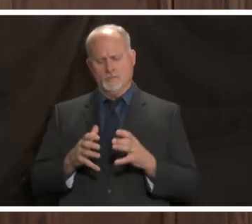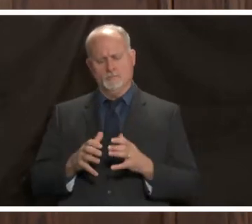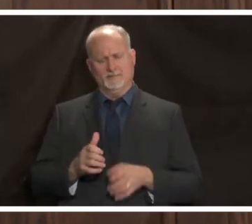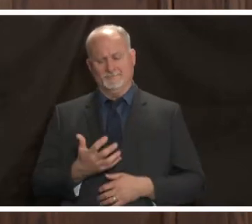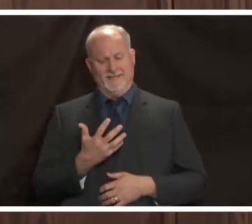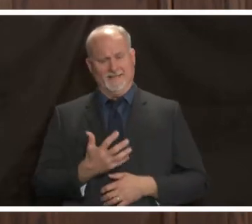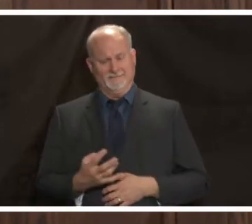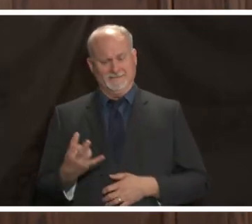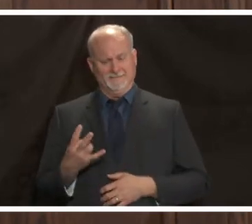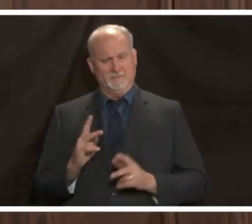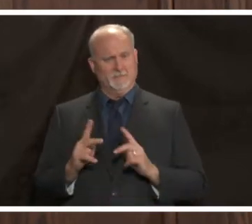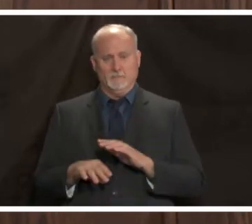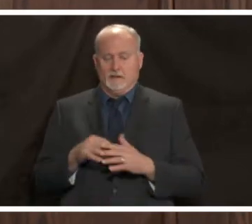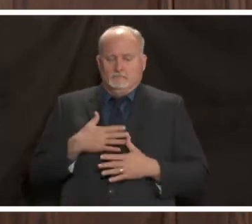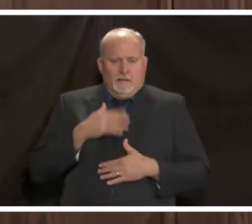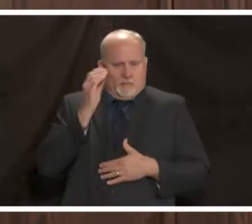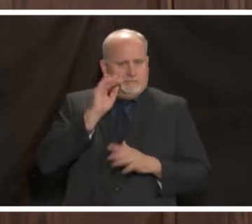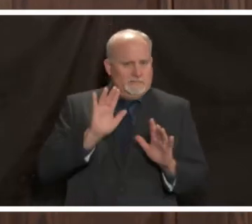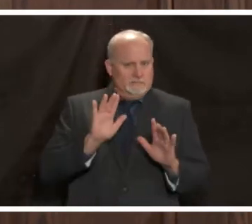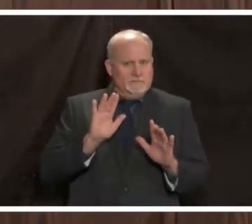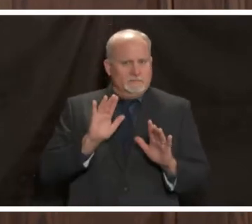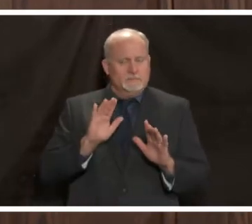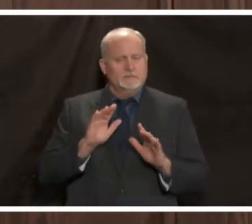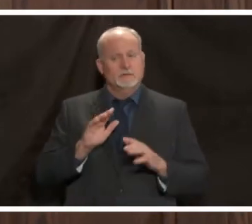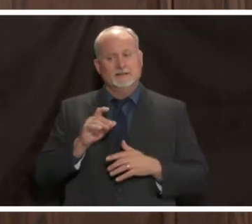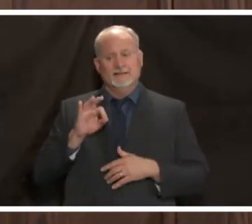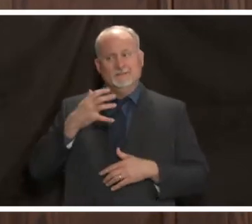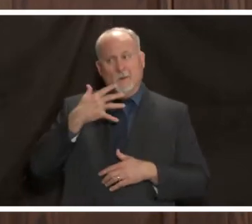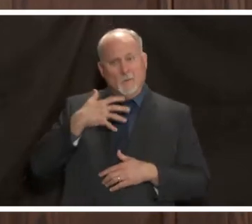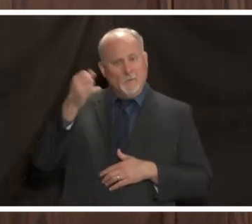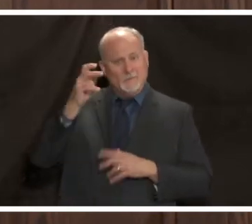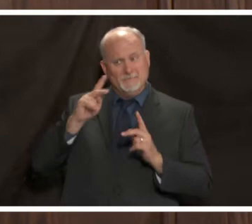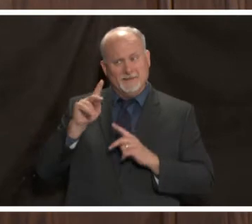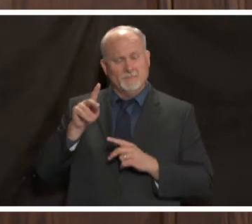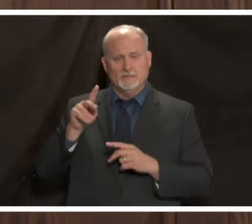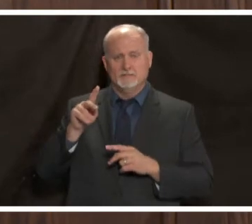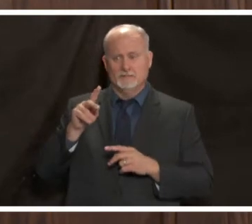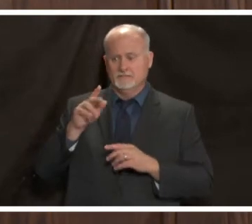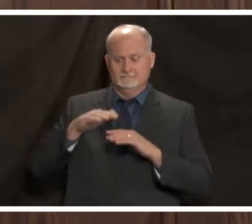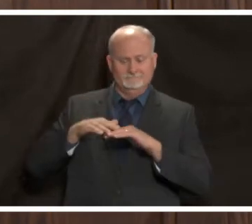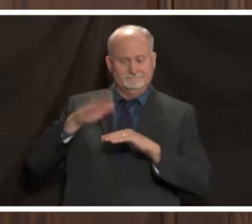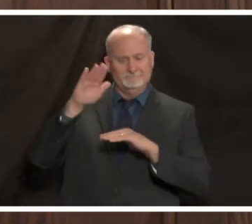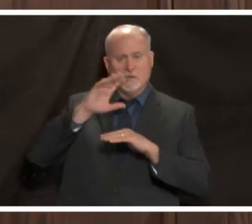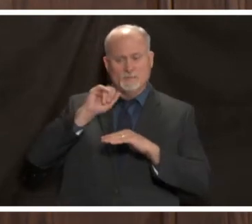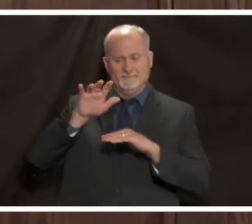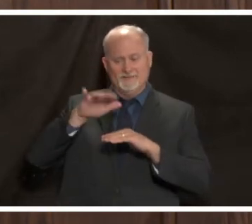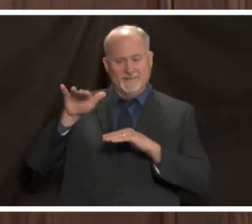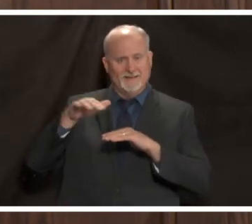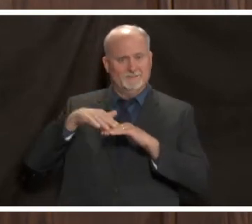people max in my opinion if there's older folks in the room and i'd say over the age of 55 or 60